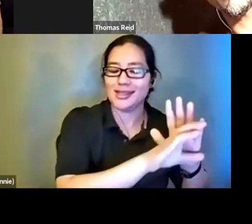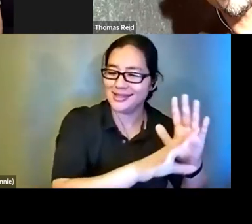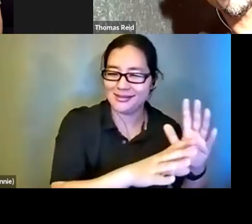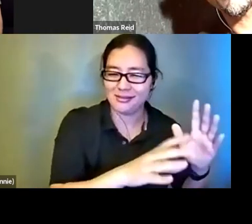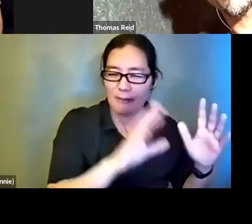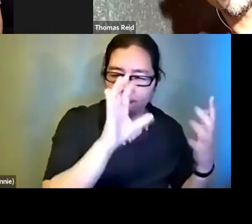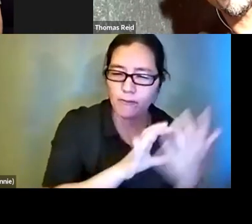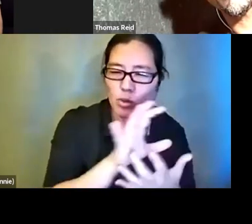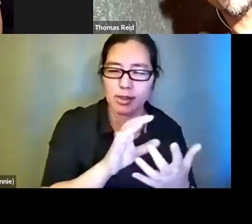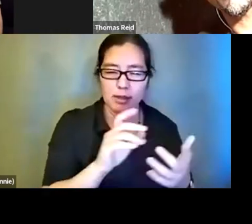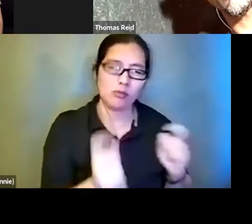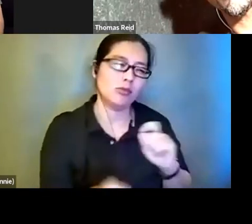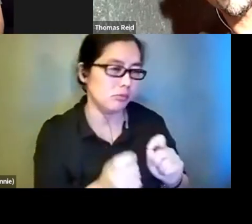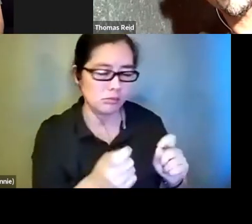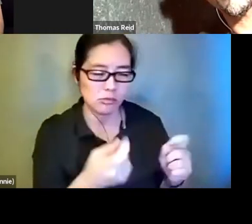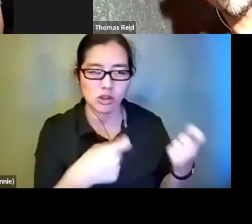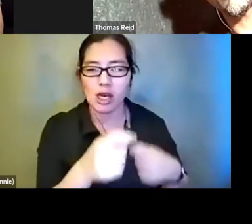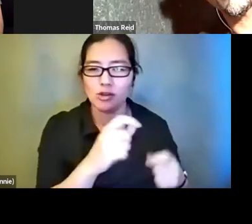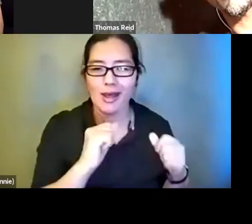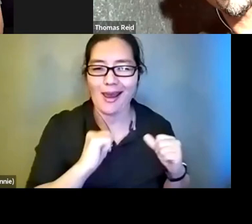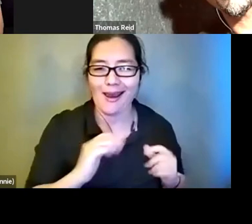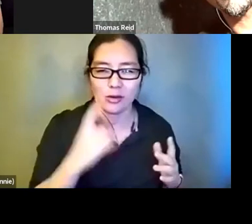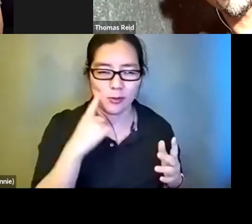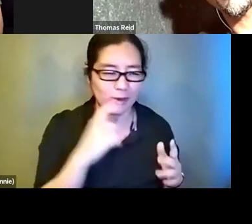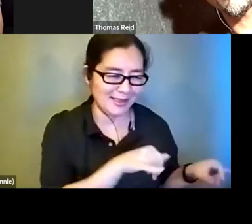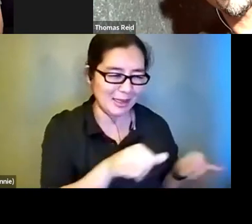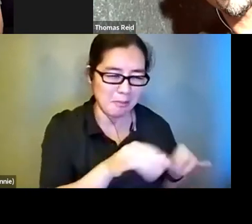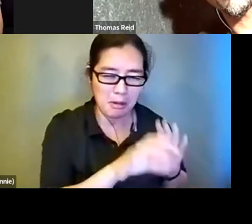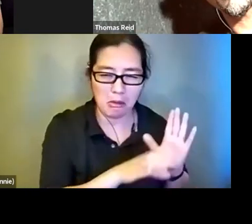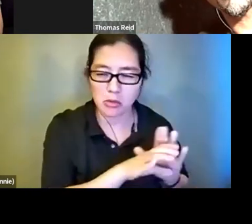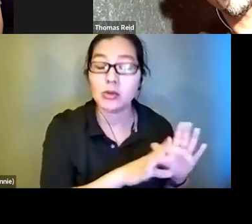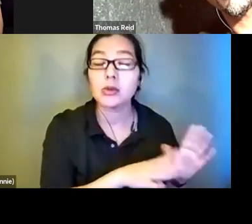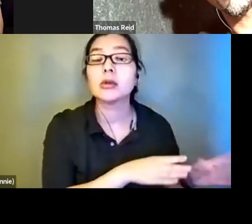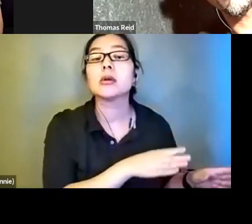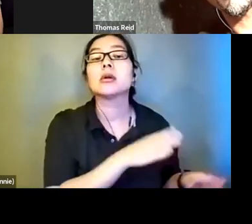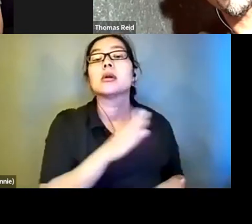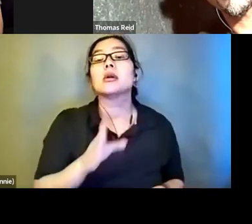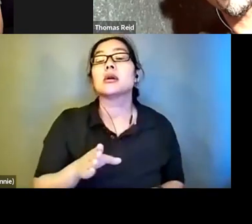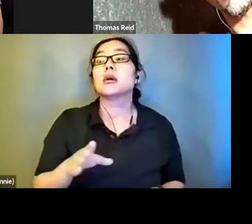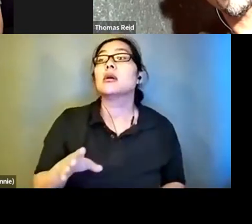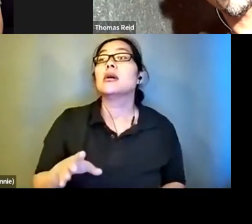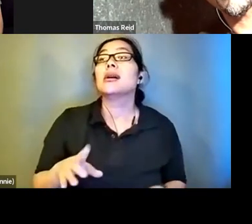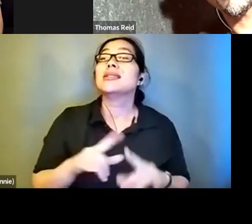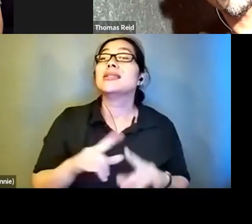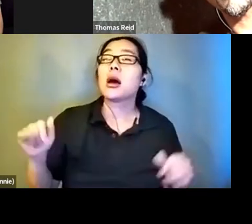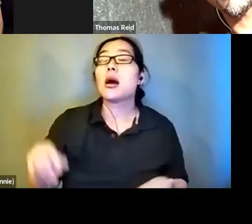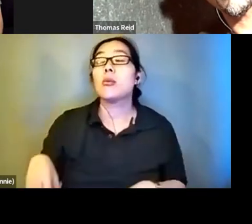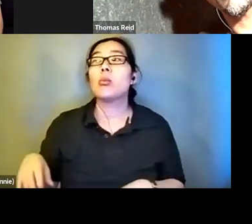On the other hand, a lot of people like what we did with blind justice on ABC where we did